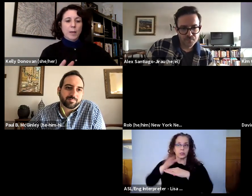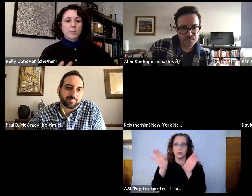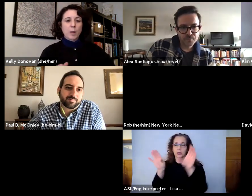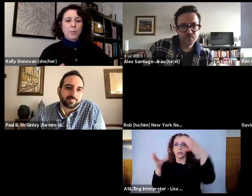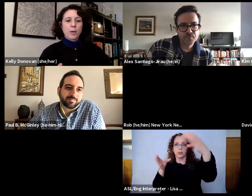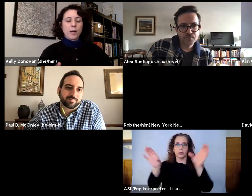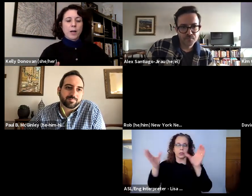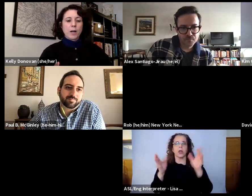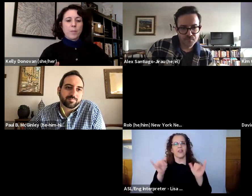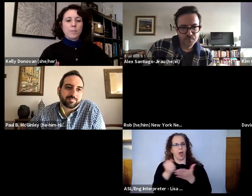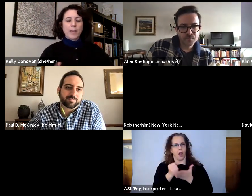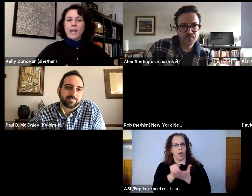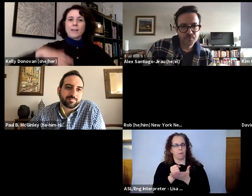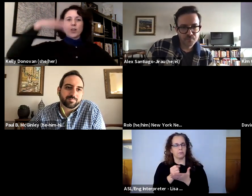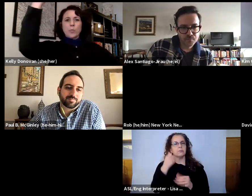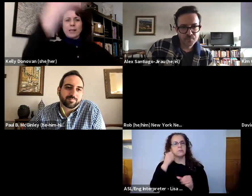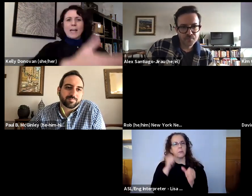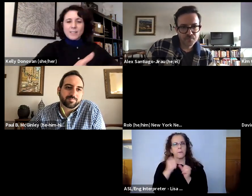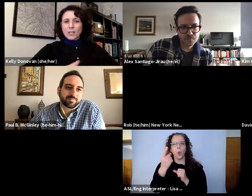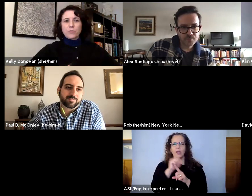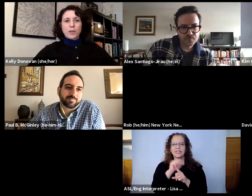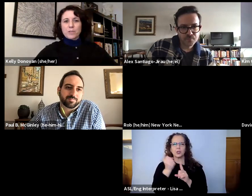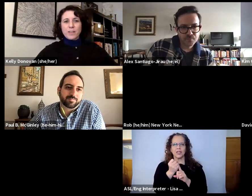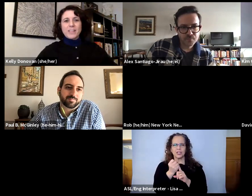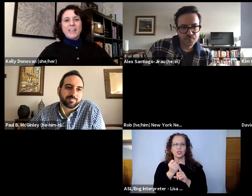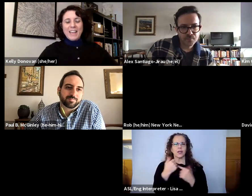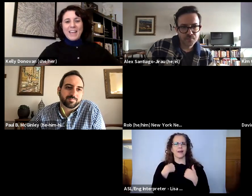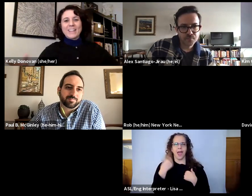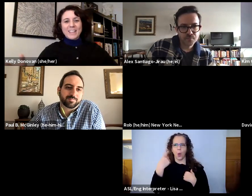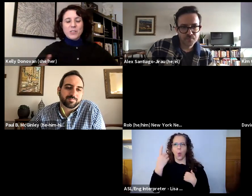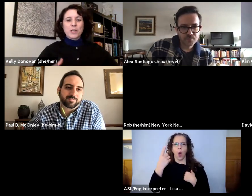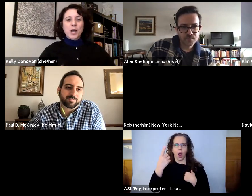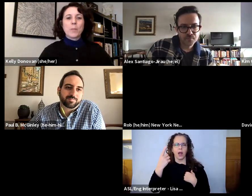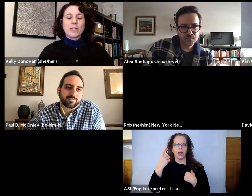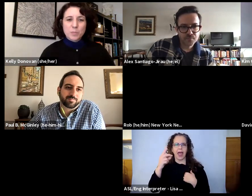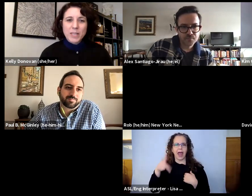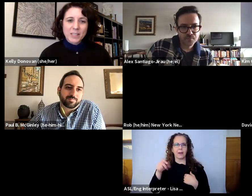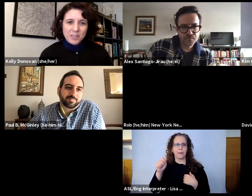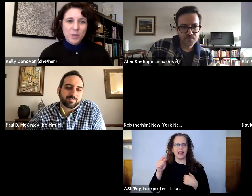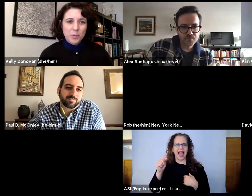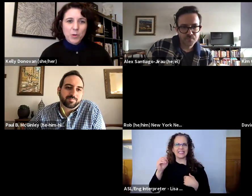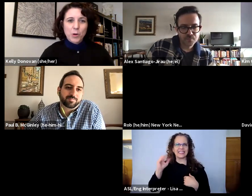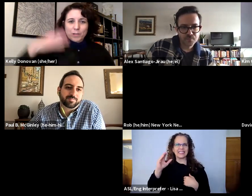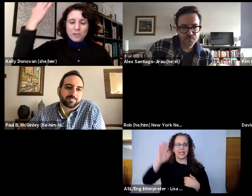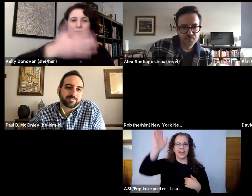laptop, and it had, you know, plastic in front of it. And the kids would come and speak into the computer in front of the